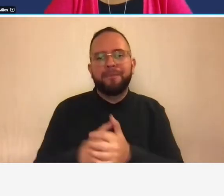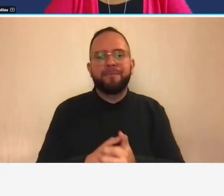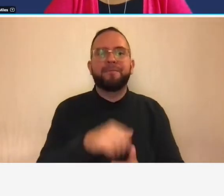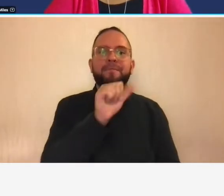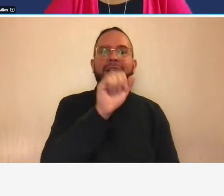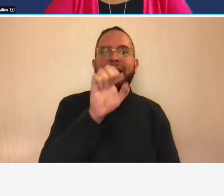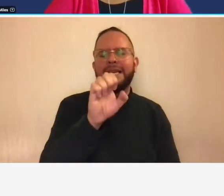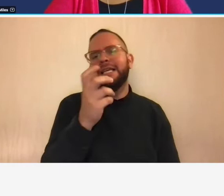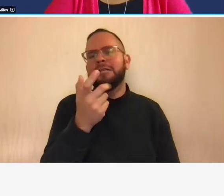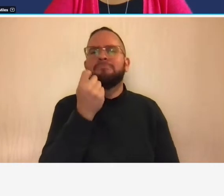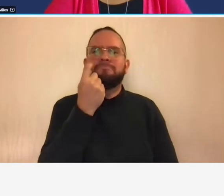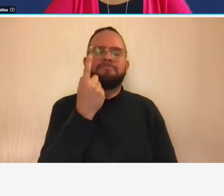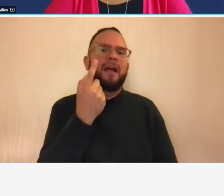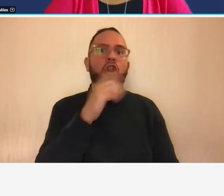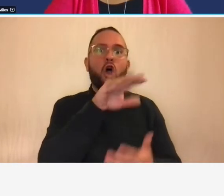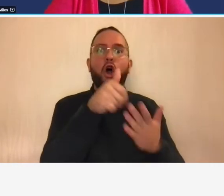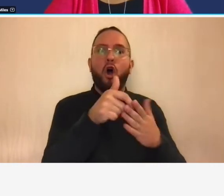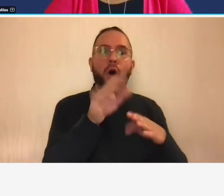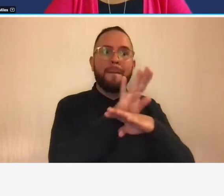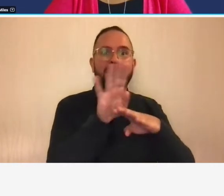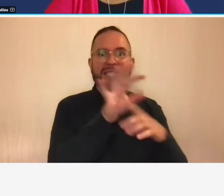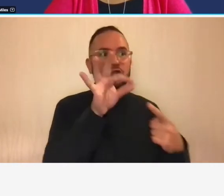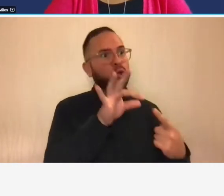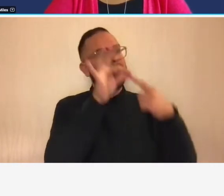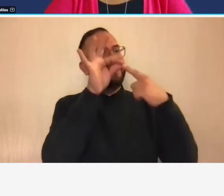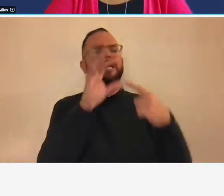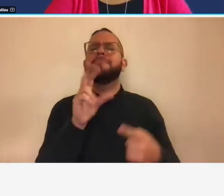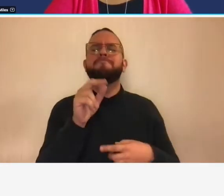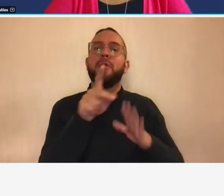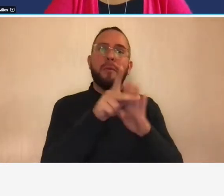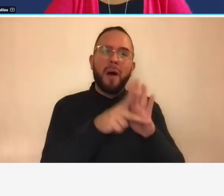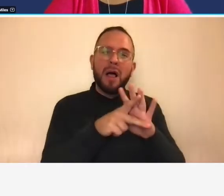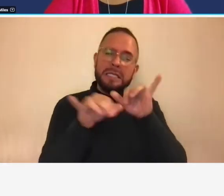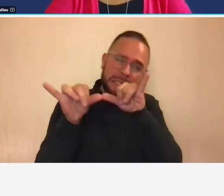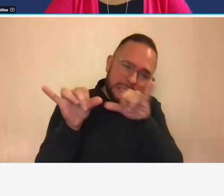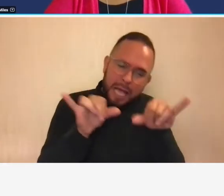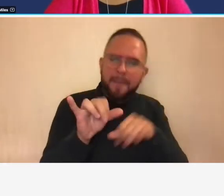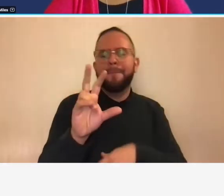they don't always have identical policies um but it does ensure that the industry standards are